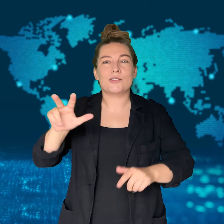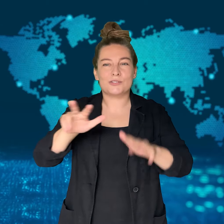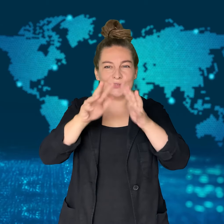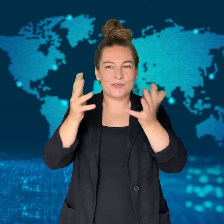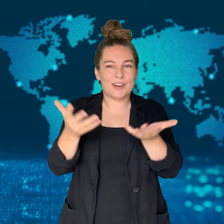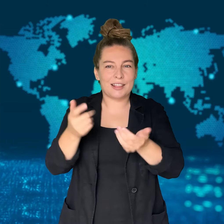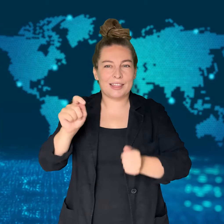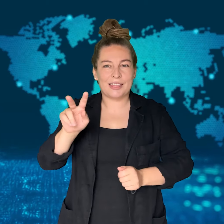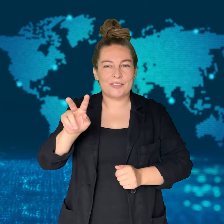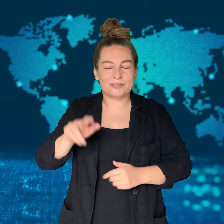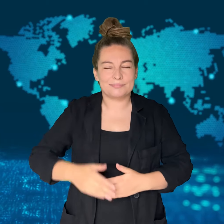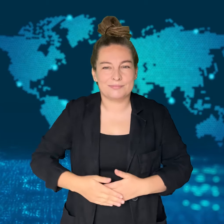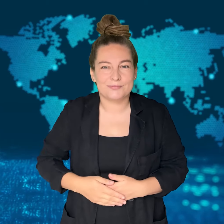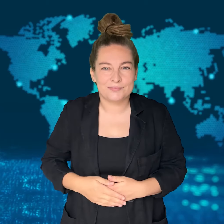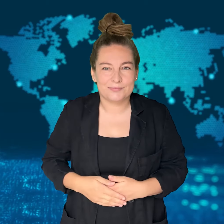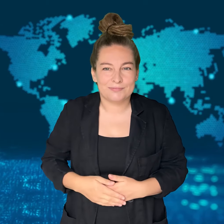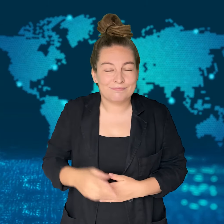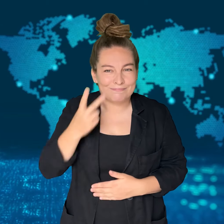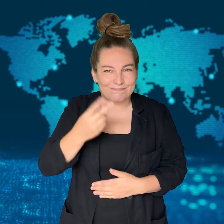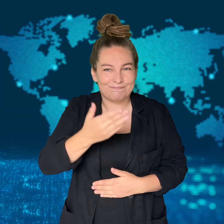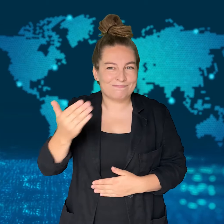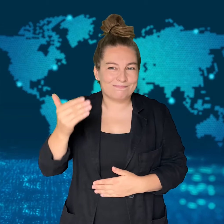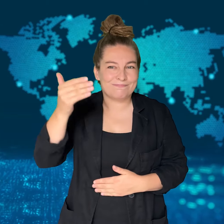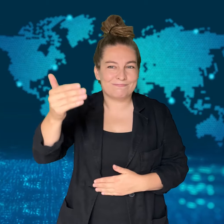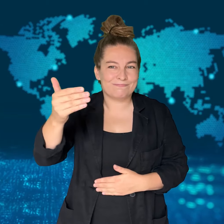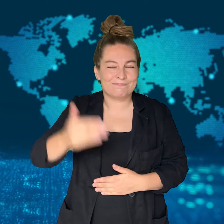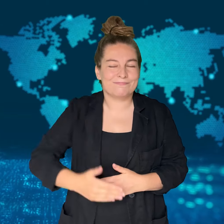get new video updates! See you next time!